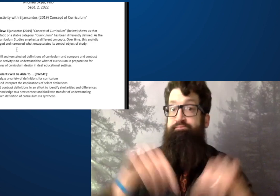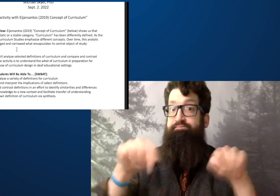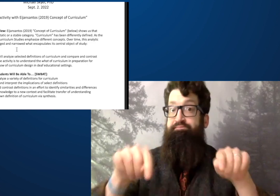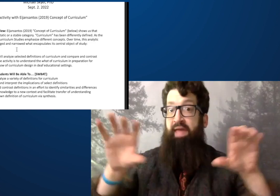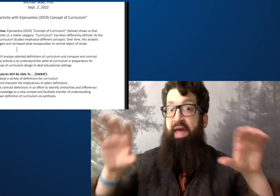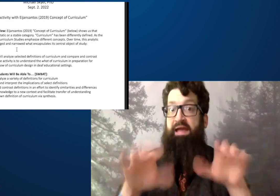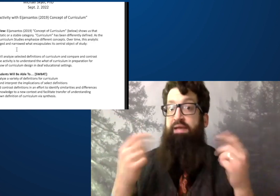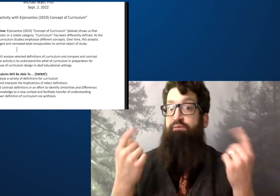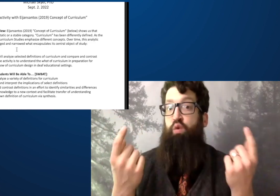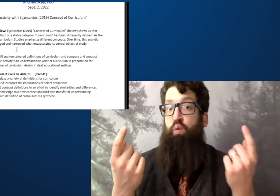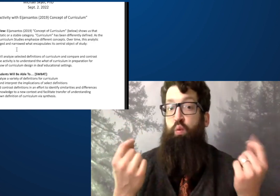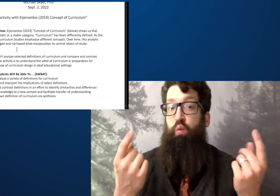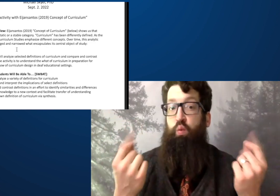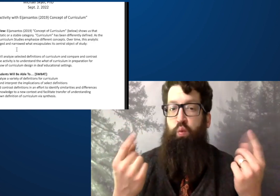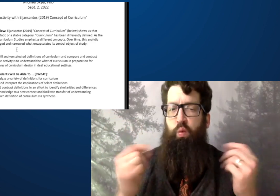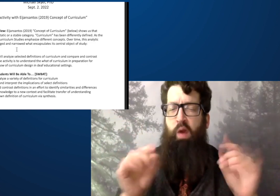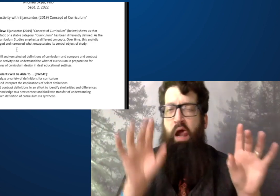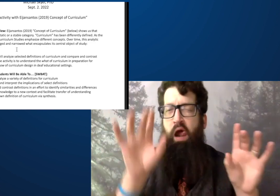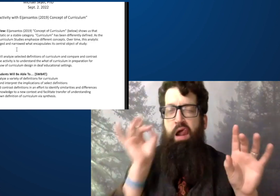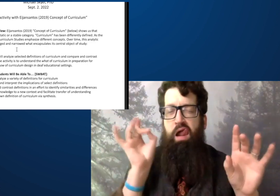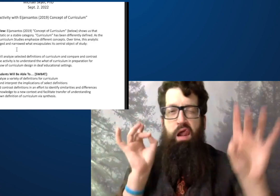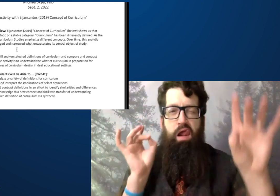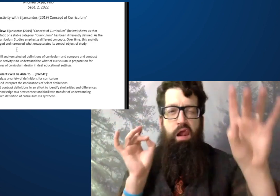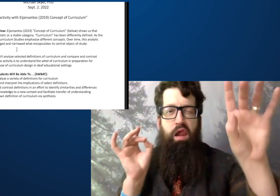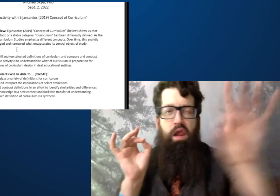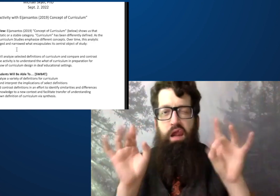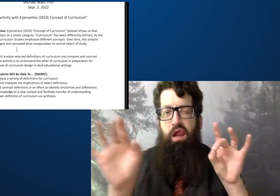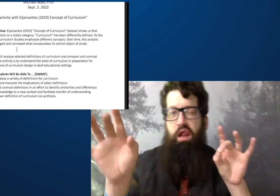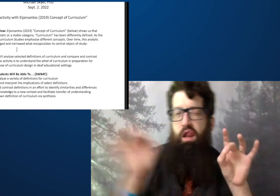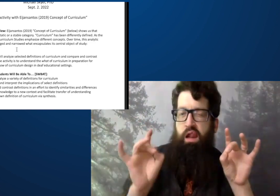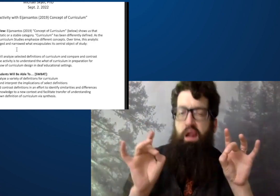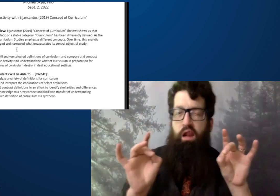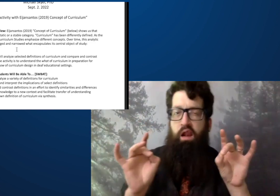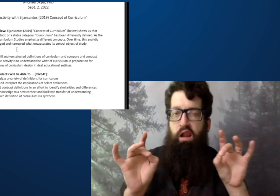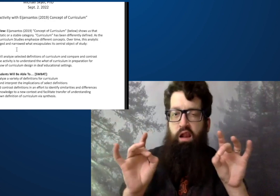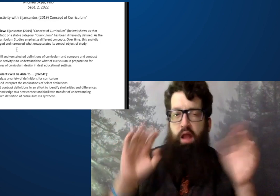you now is how curriculum can be researched.